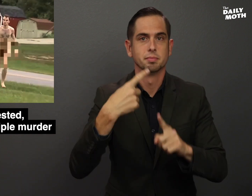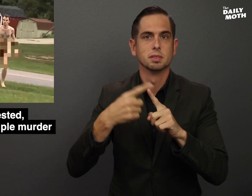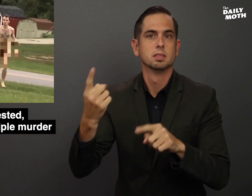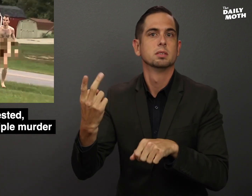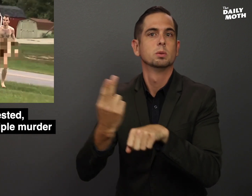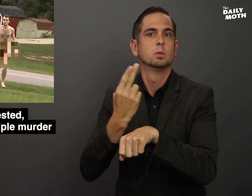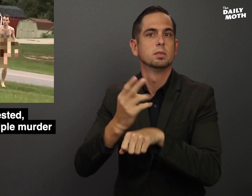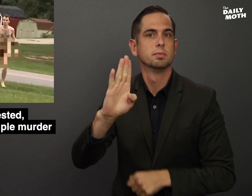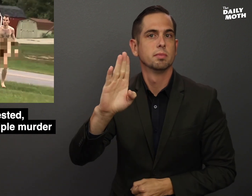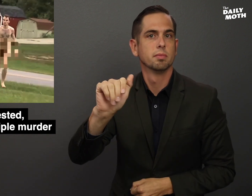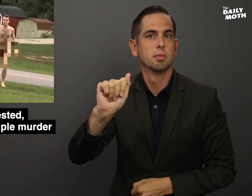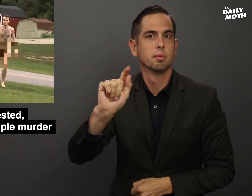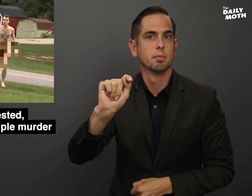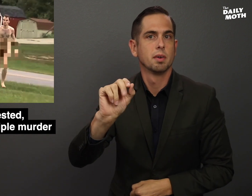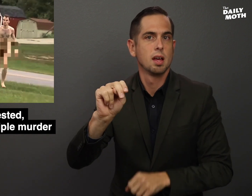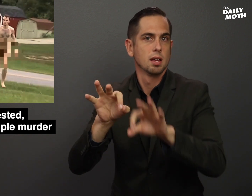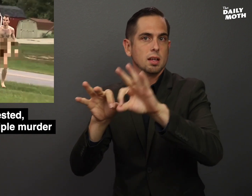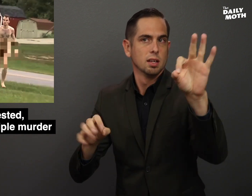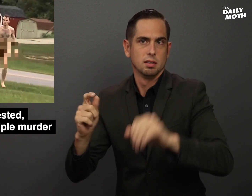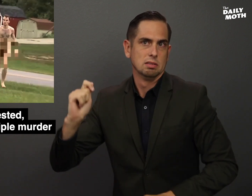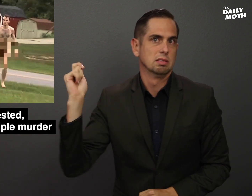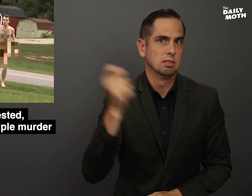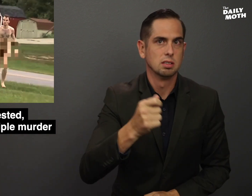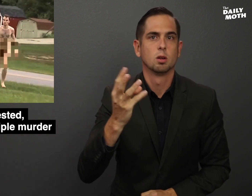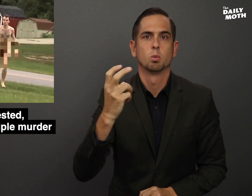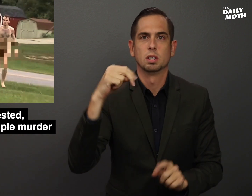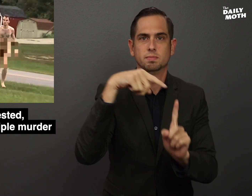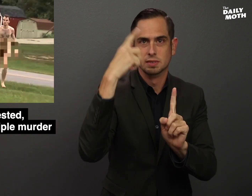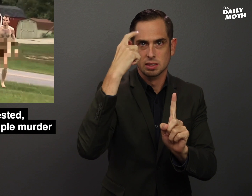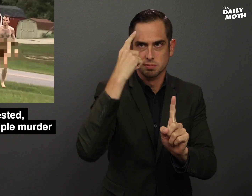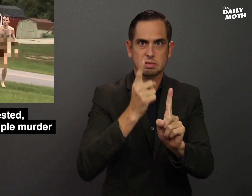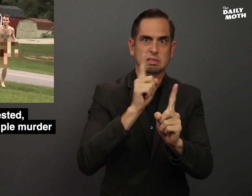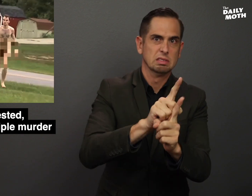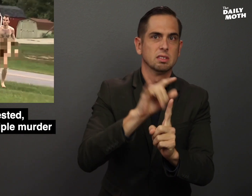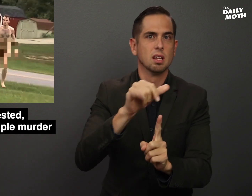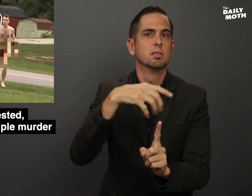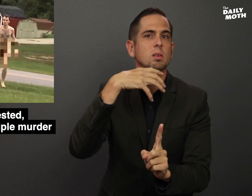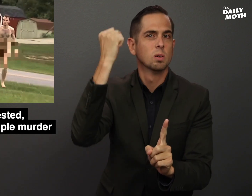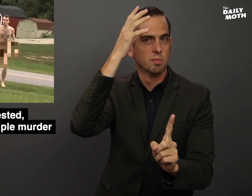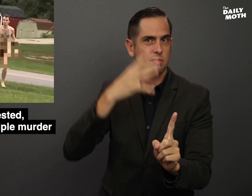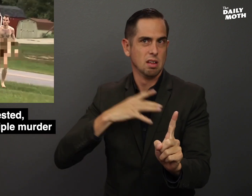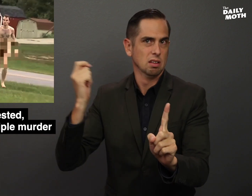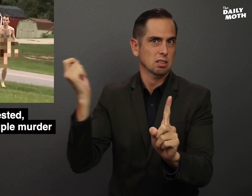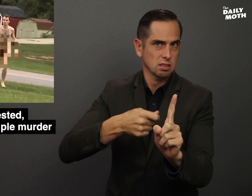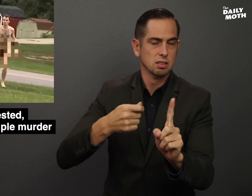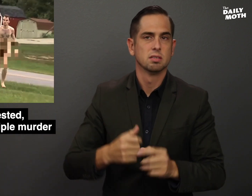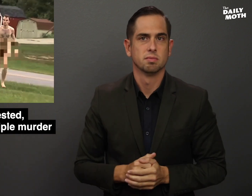and using a baton when he attacked the elderly man.